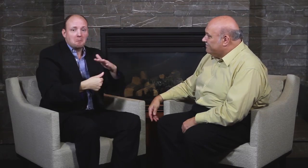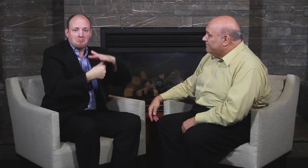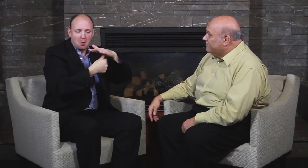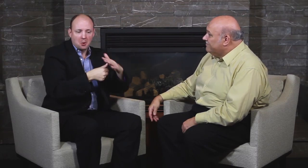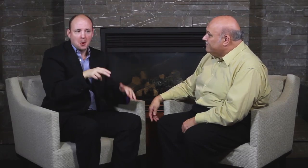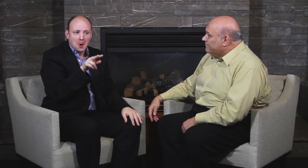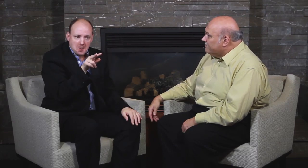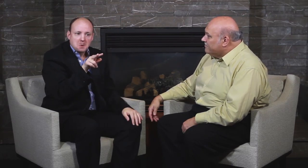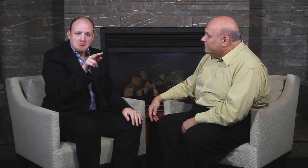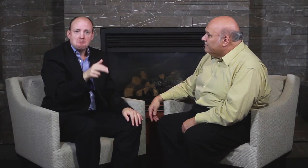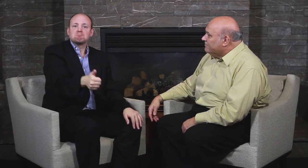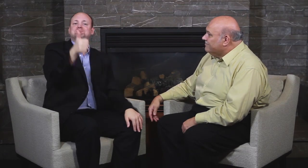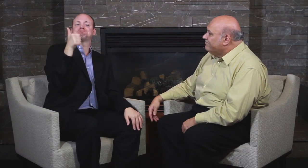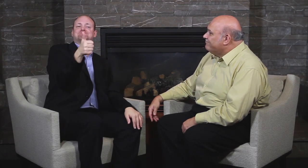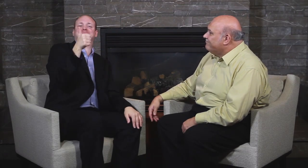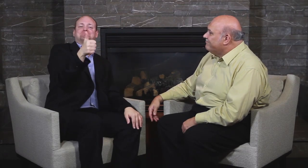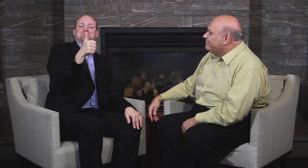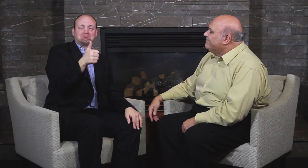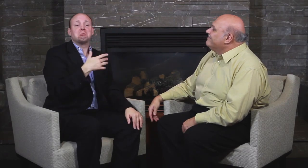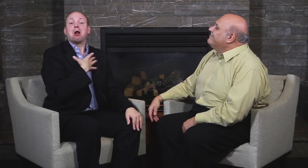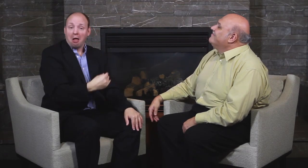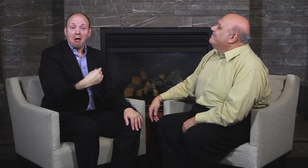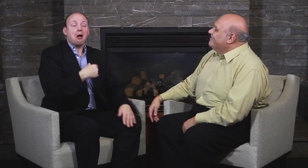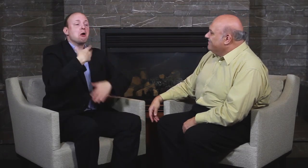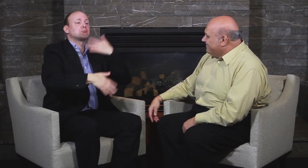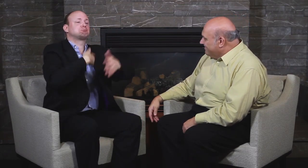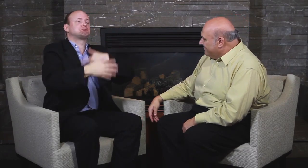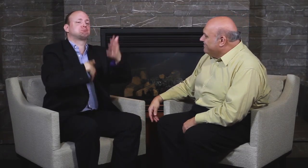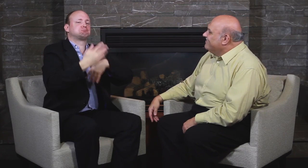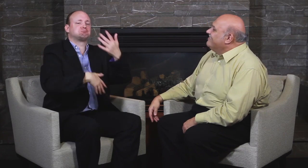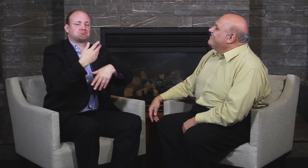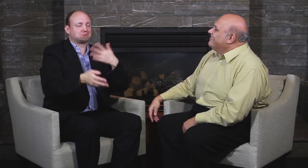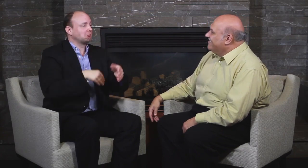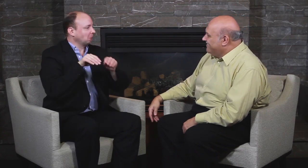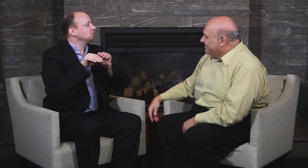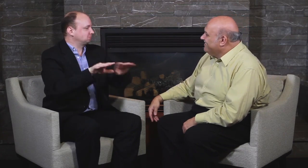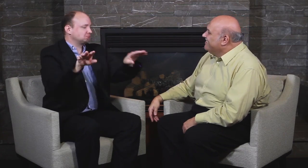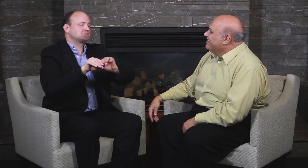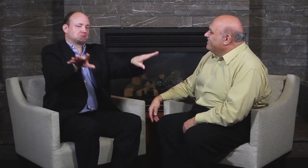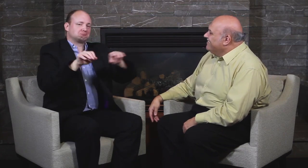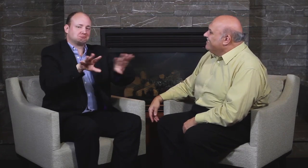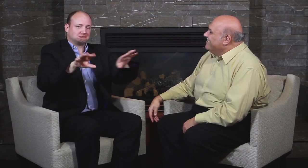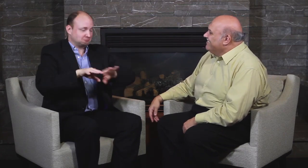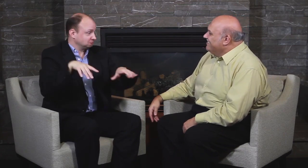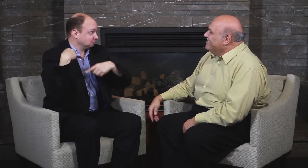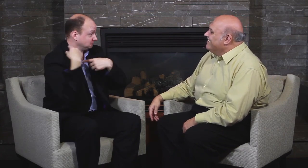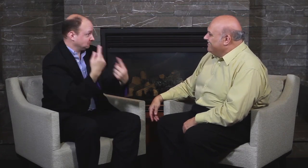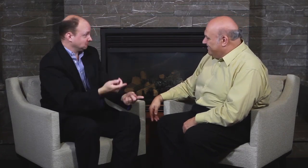He would show the videos and distribute them. I’ve been working on videos ever since.